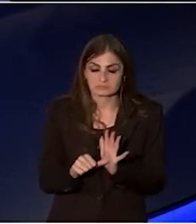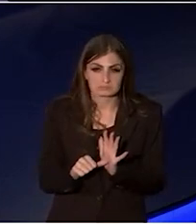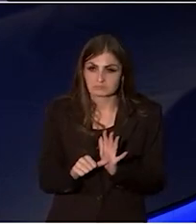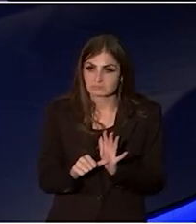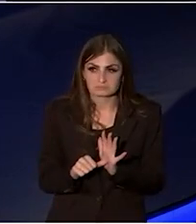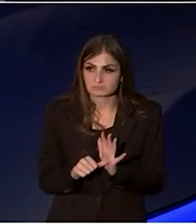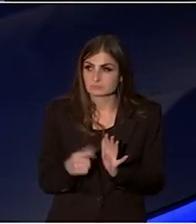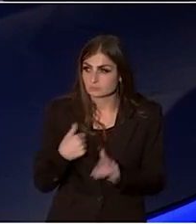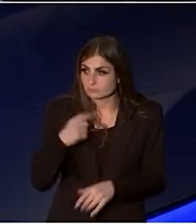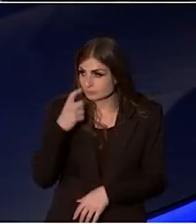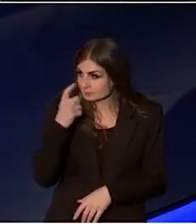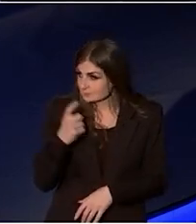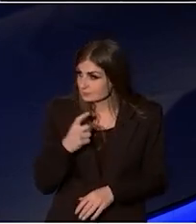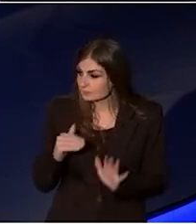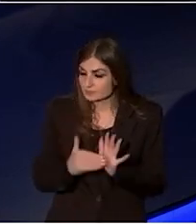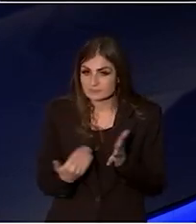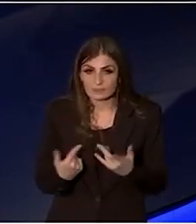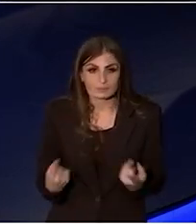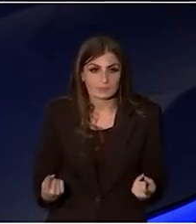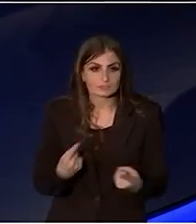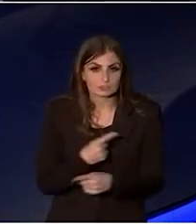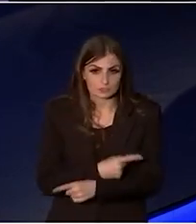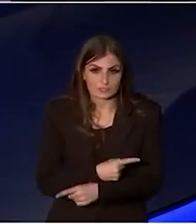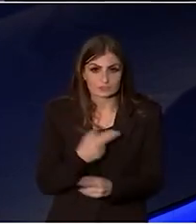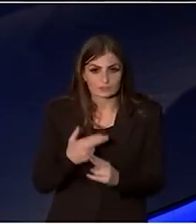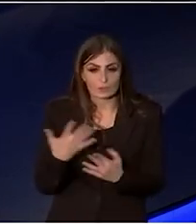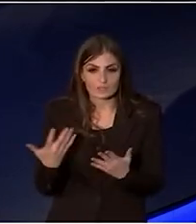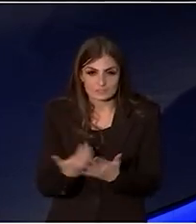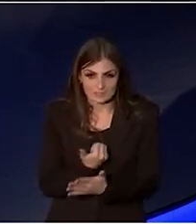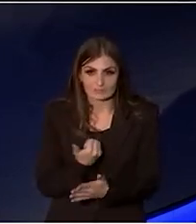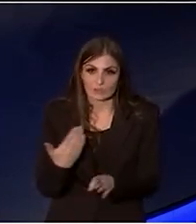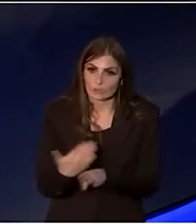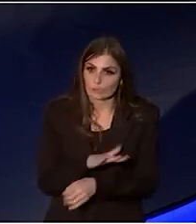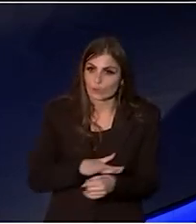We are serious about changing for a safer workplace